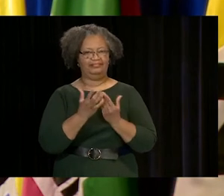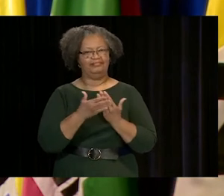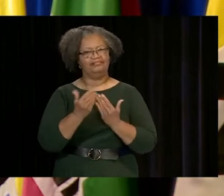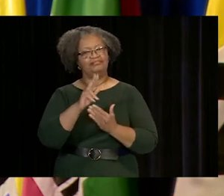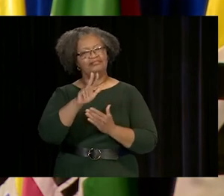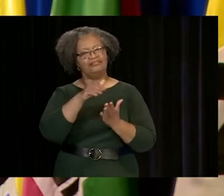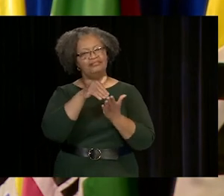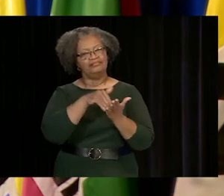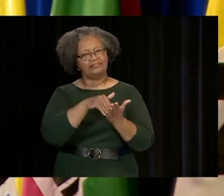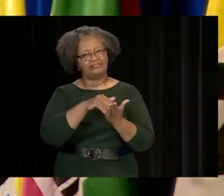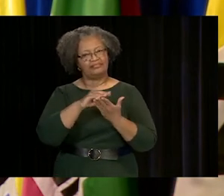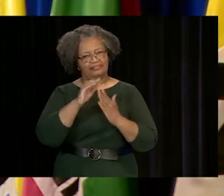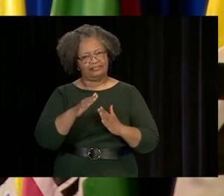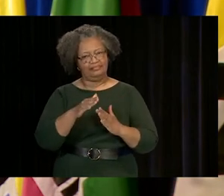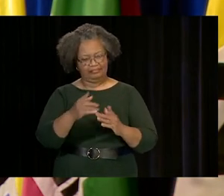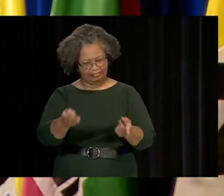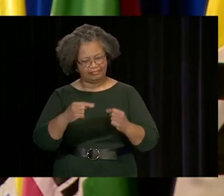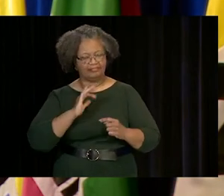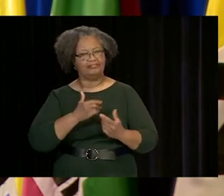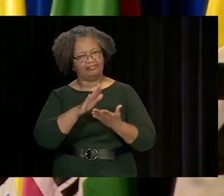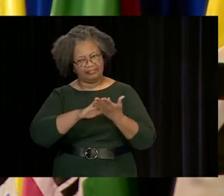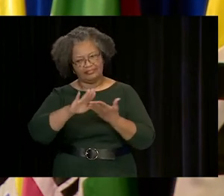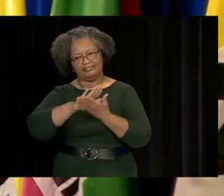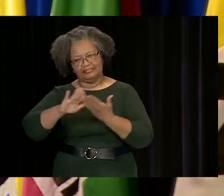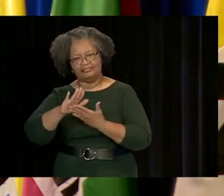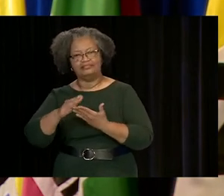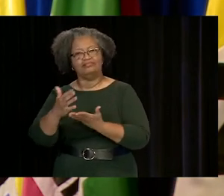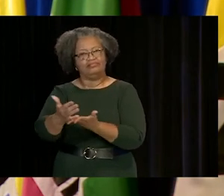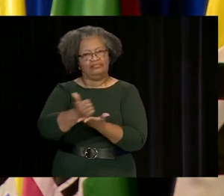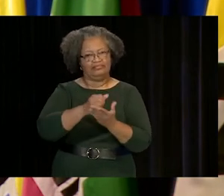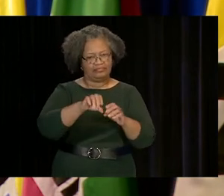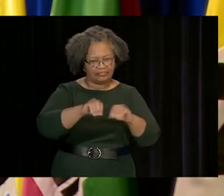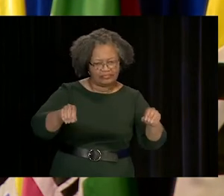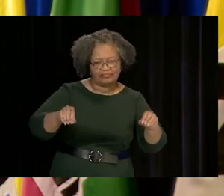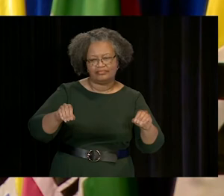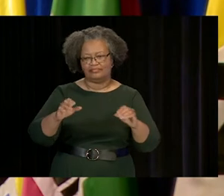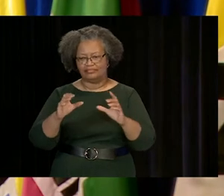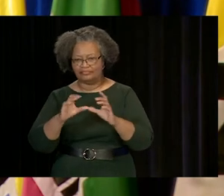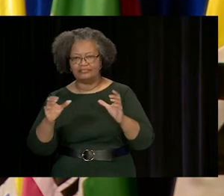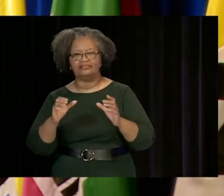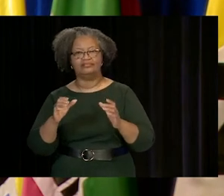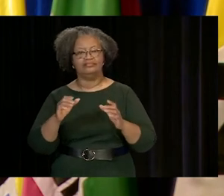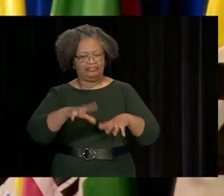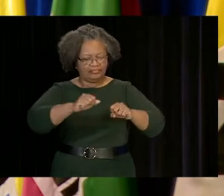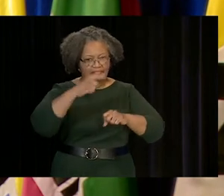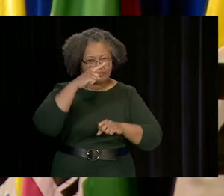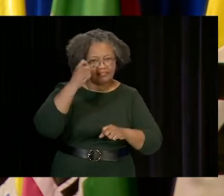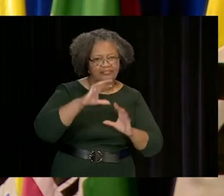ALMOST 3 MILLION STUDENTS HAVE WALKED THROUGH OUR DOORS TO EARN A DEGREE OR CERTIFICATE, TO TAKE A SUMMER CLASS